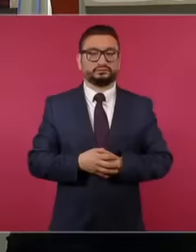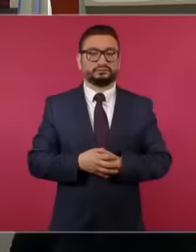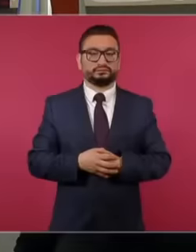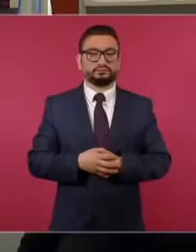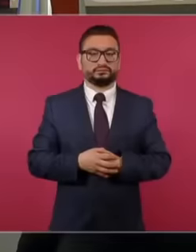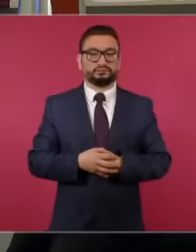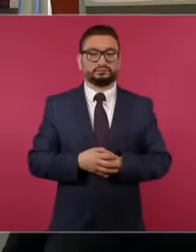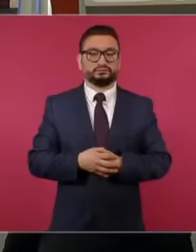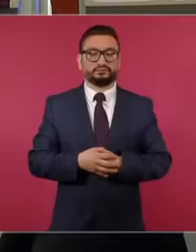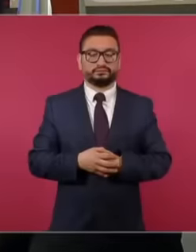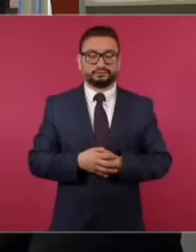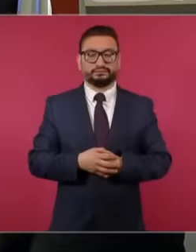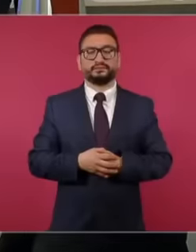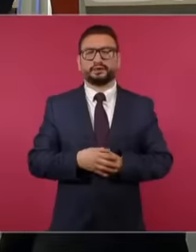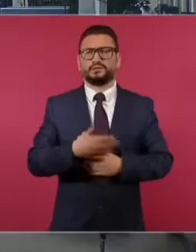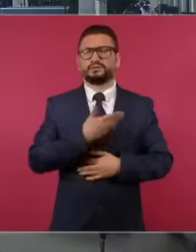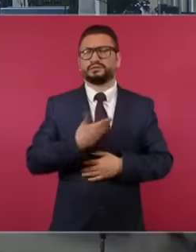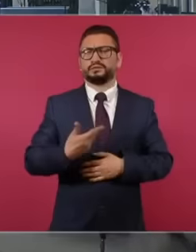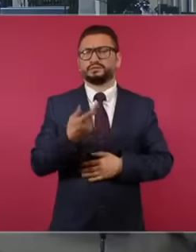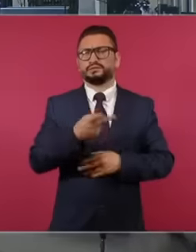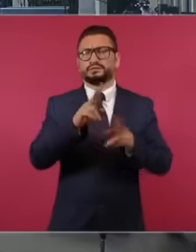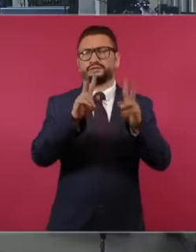ready president on the issue of the Reform of the judiciary,